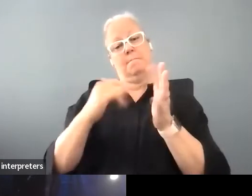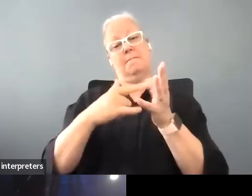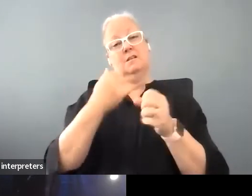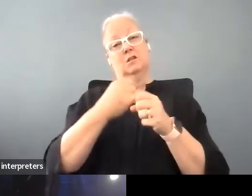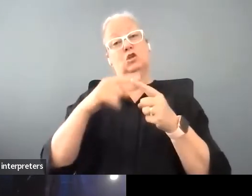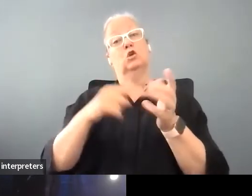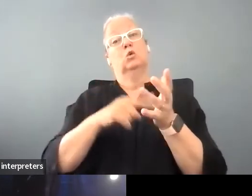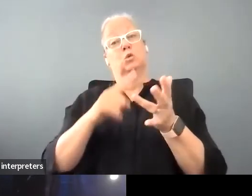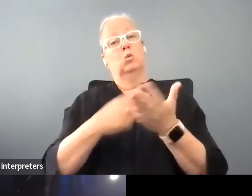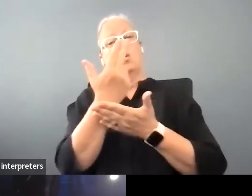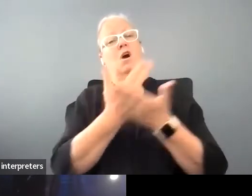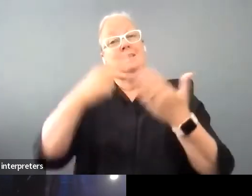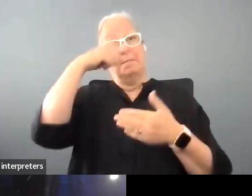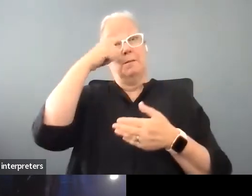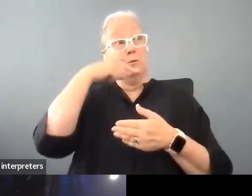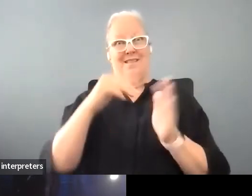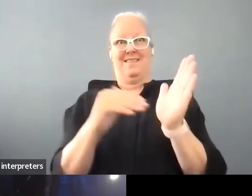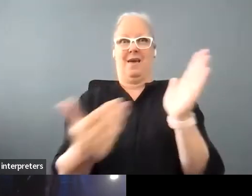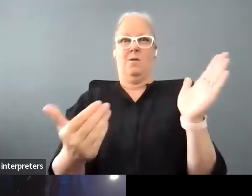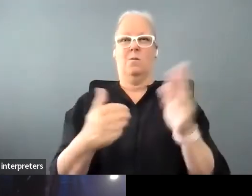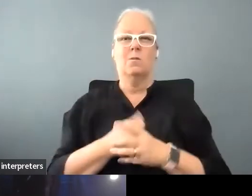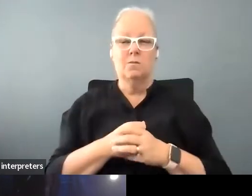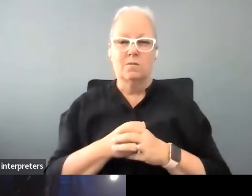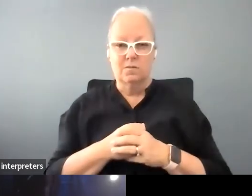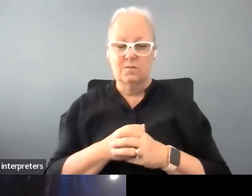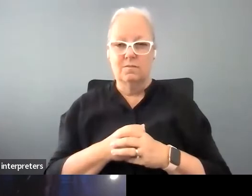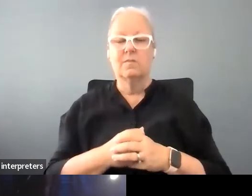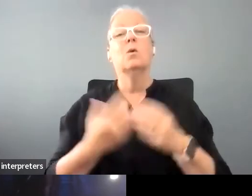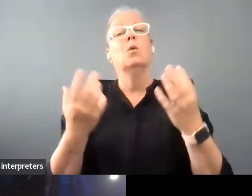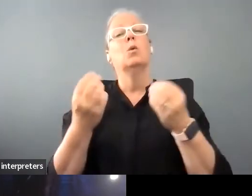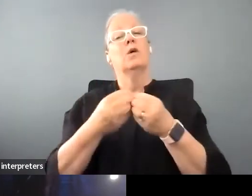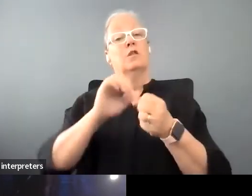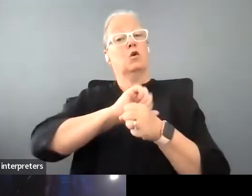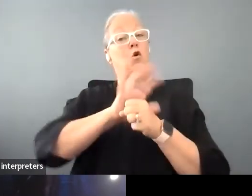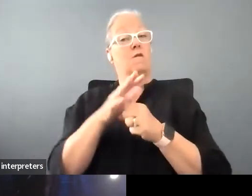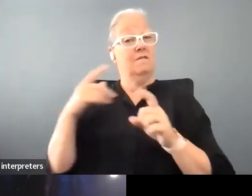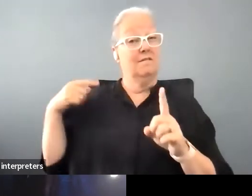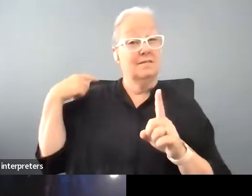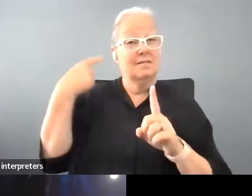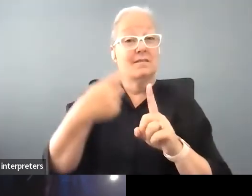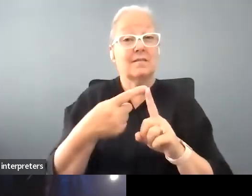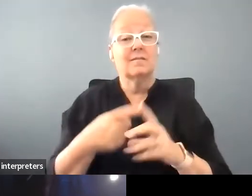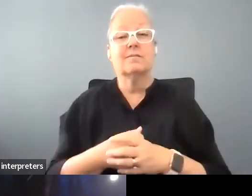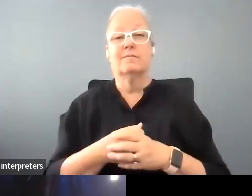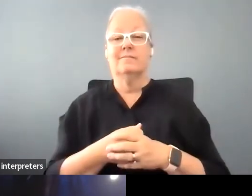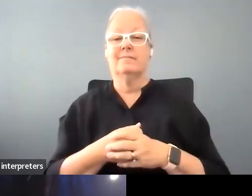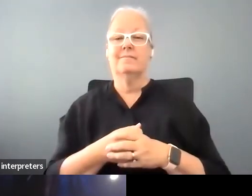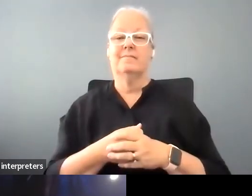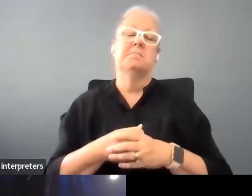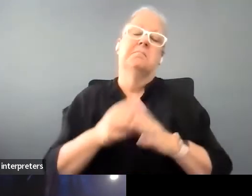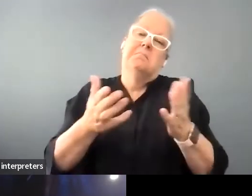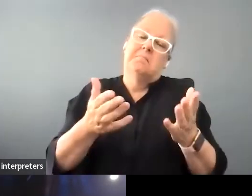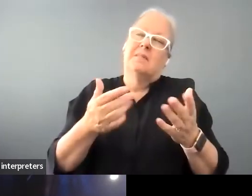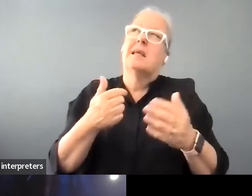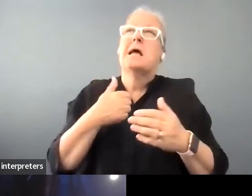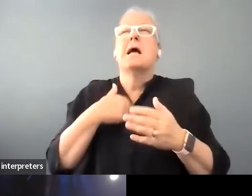I think what's happened with Covid, well you know this is surmising of course but I think what's